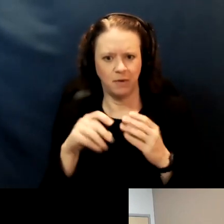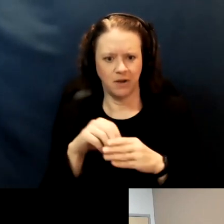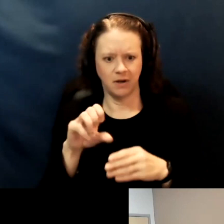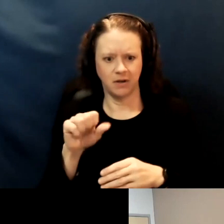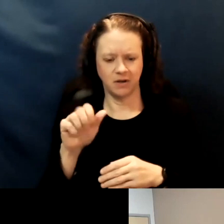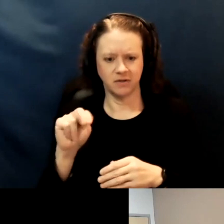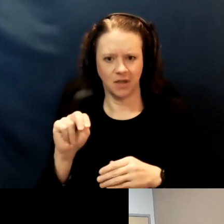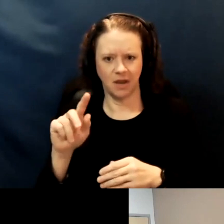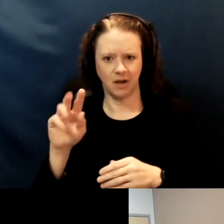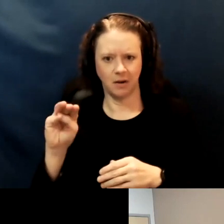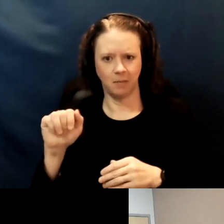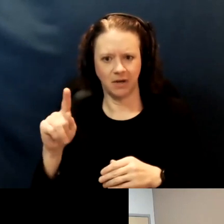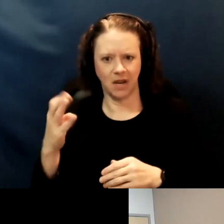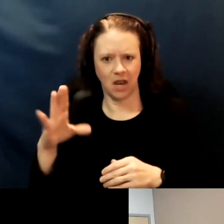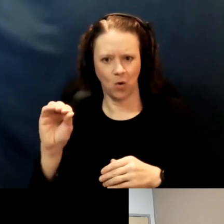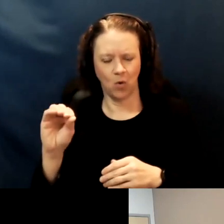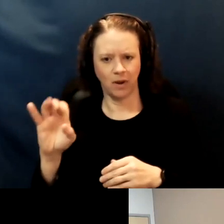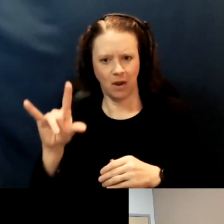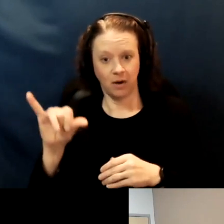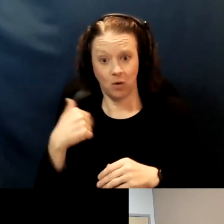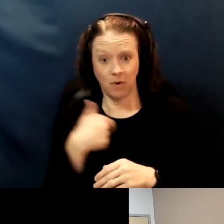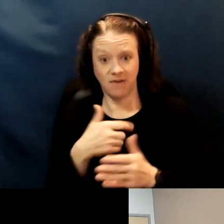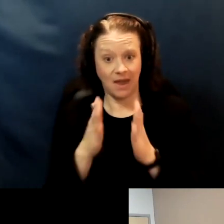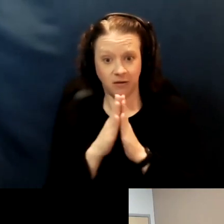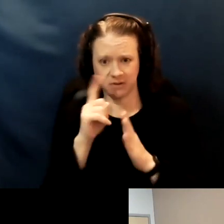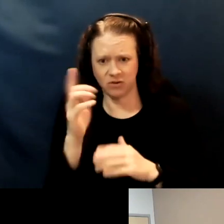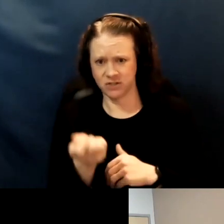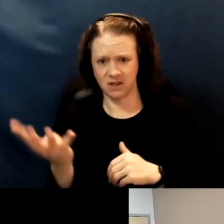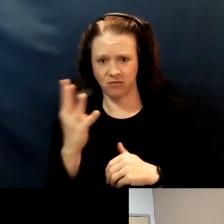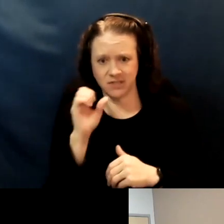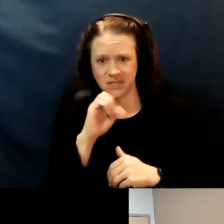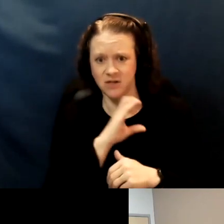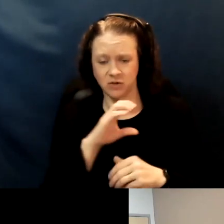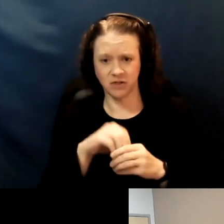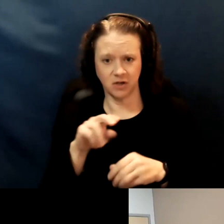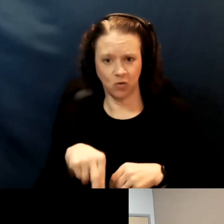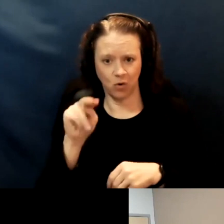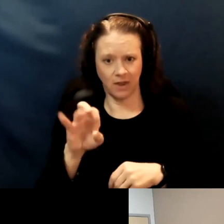And we've asked because there's several seniors in the North County that needs a service.